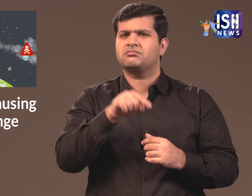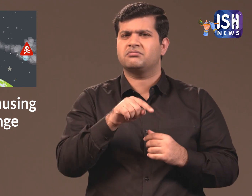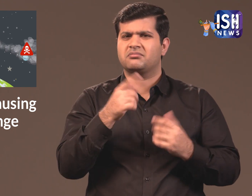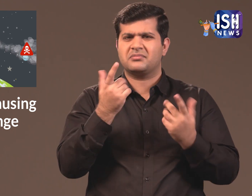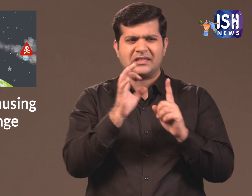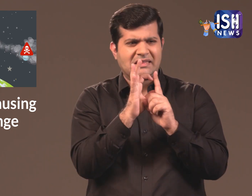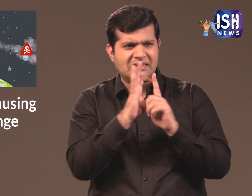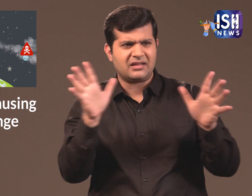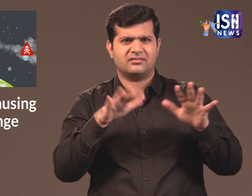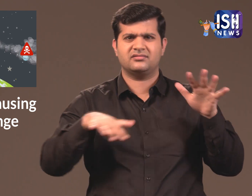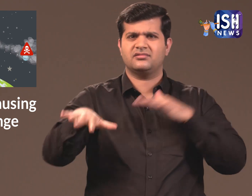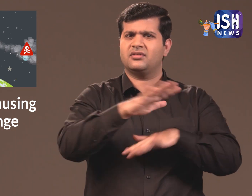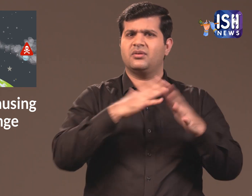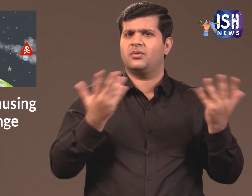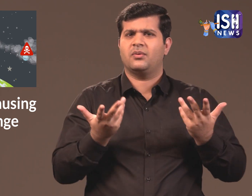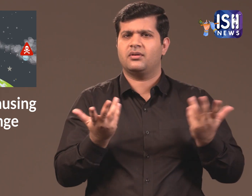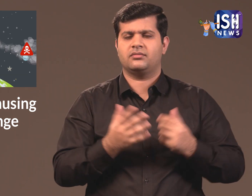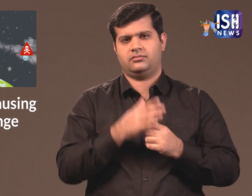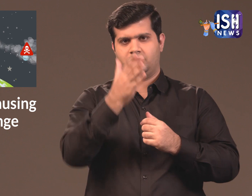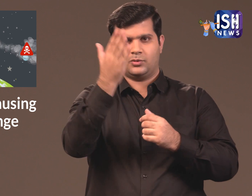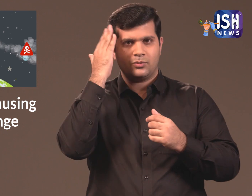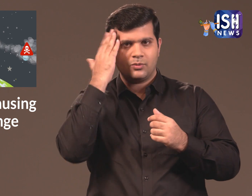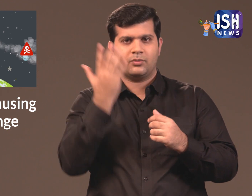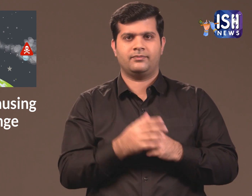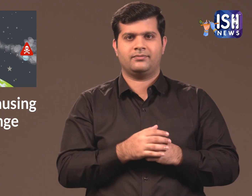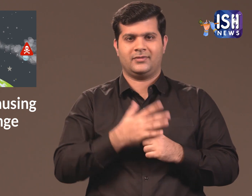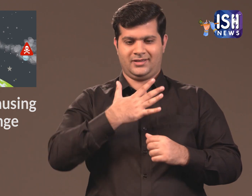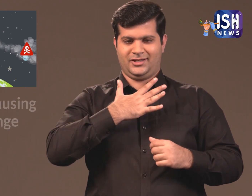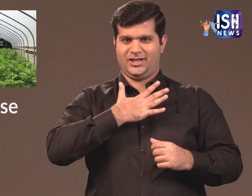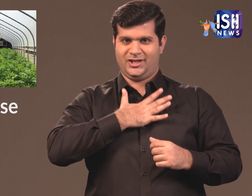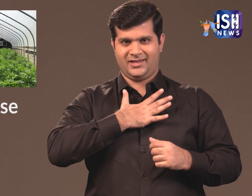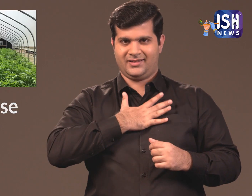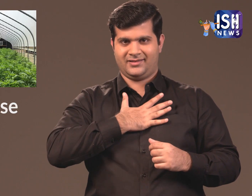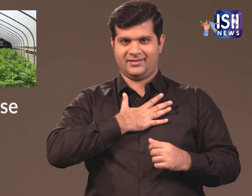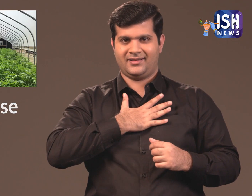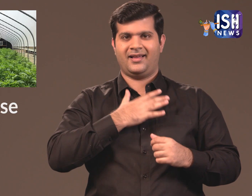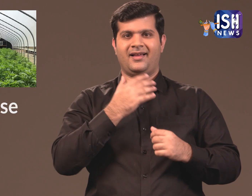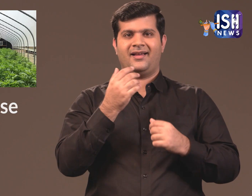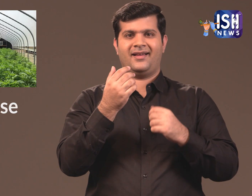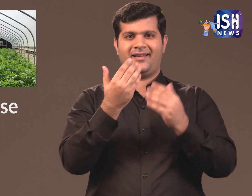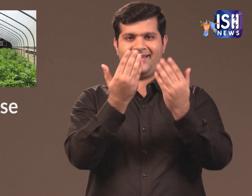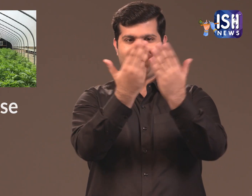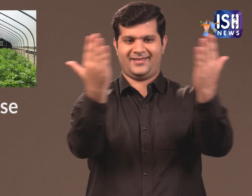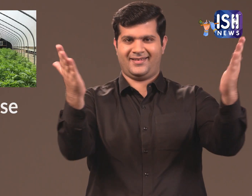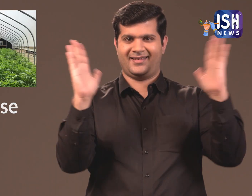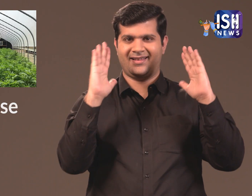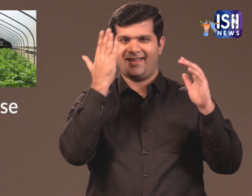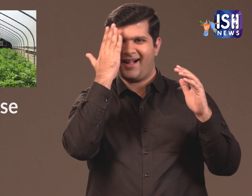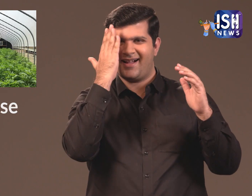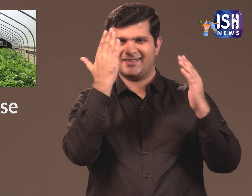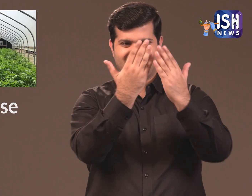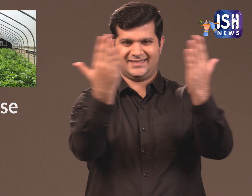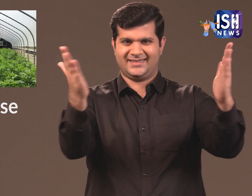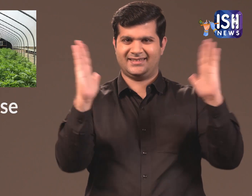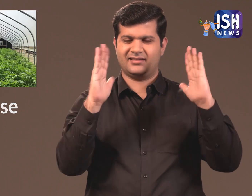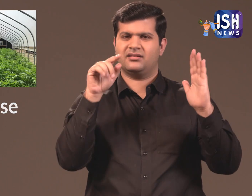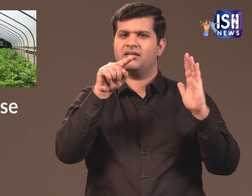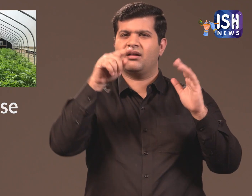Why is this so dangerous? You all know what a Greenhouse is.